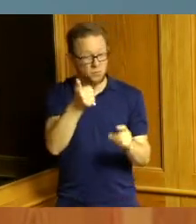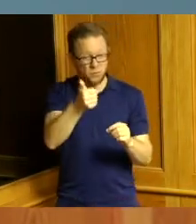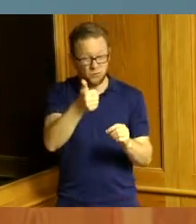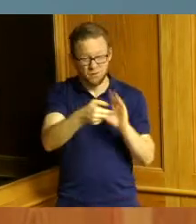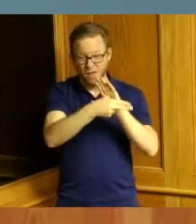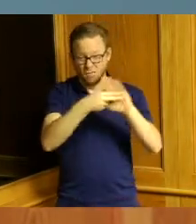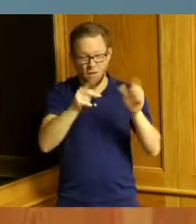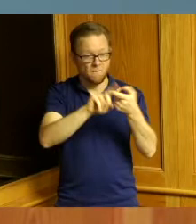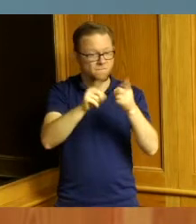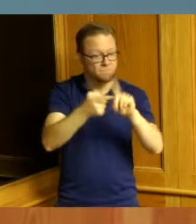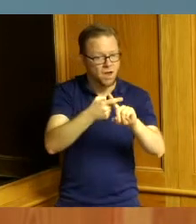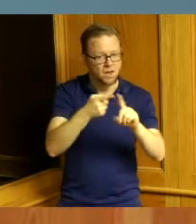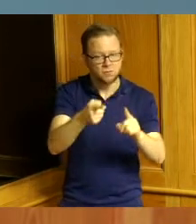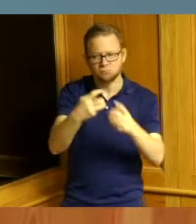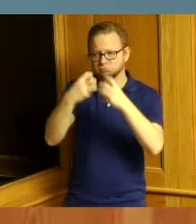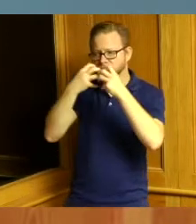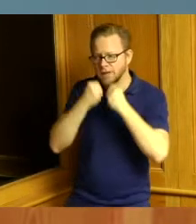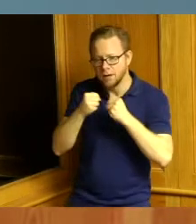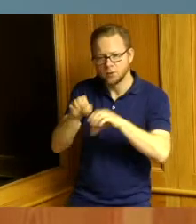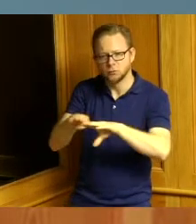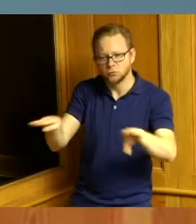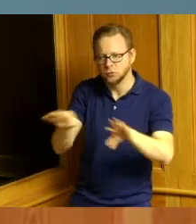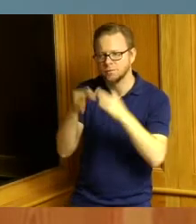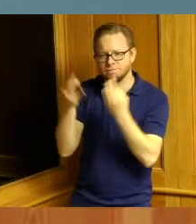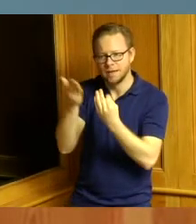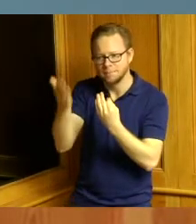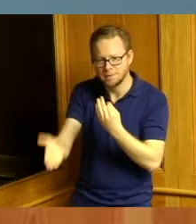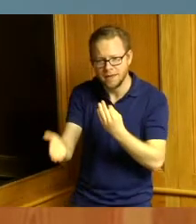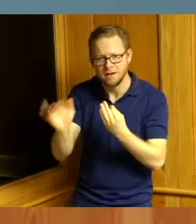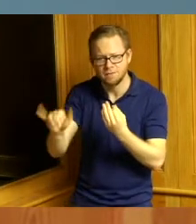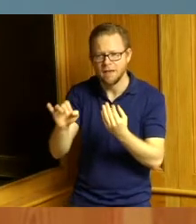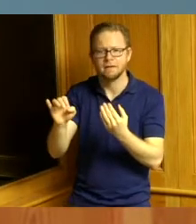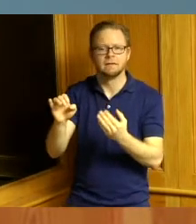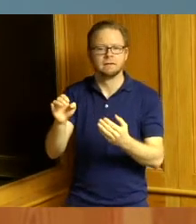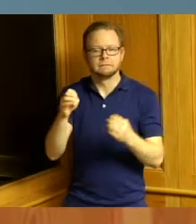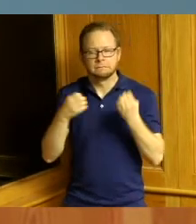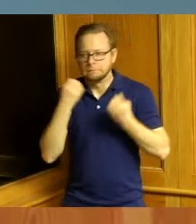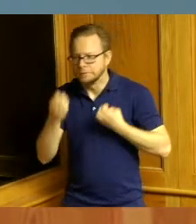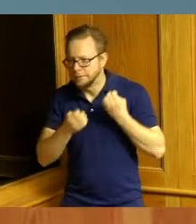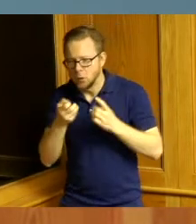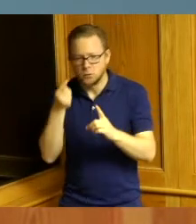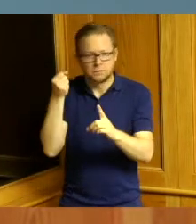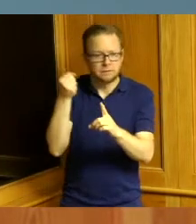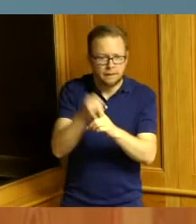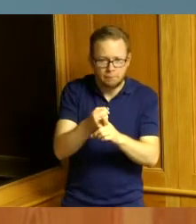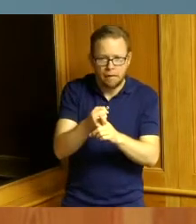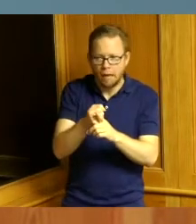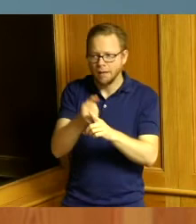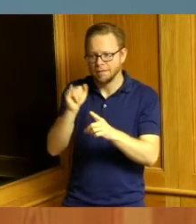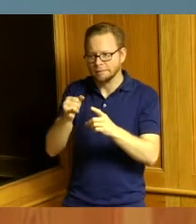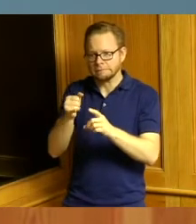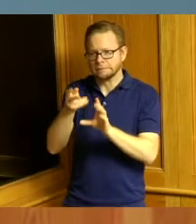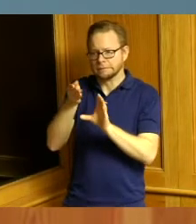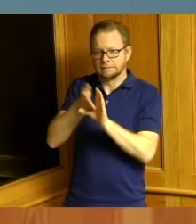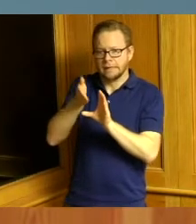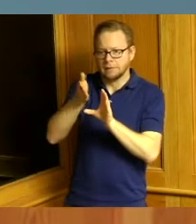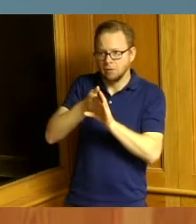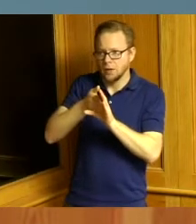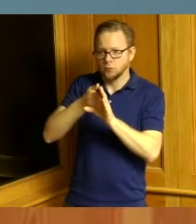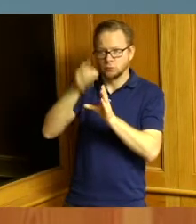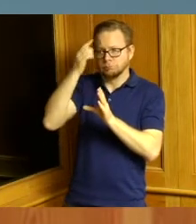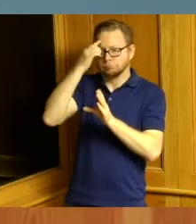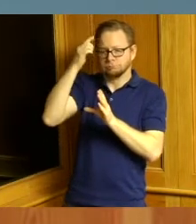are there the impact emotionally psychologically that's going on please help us help Evendale help